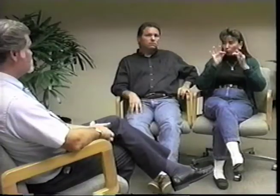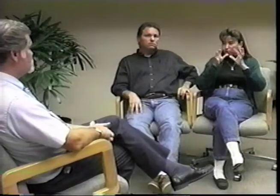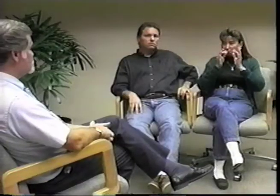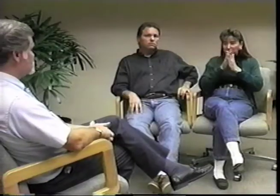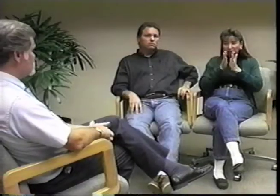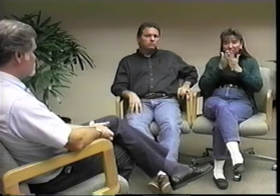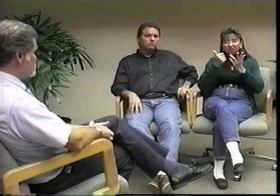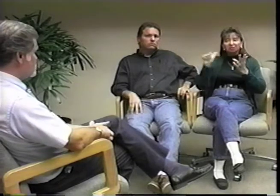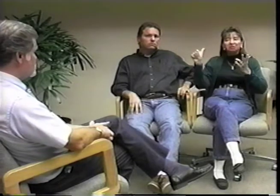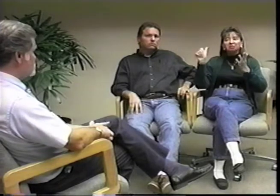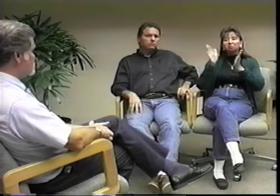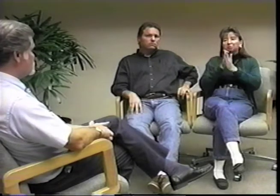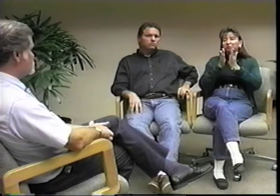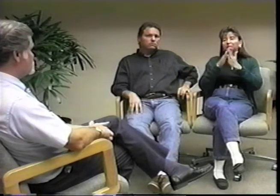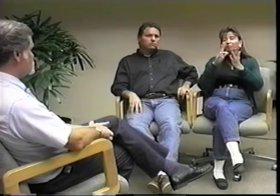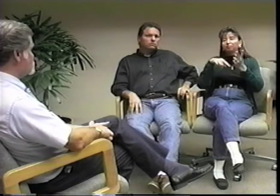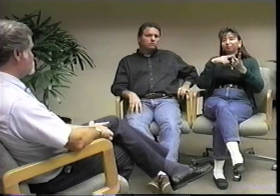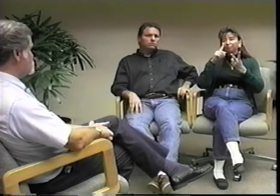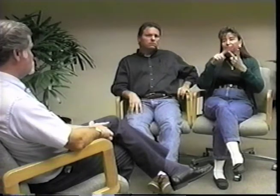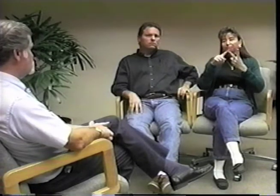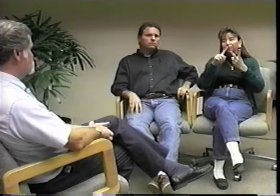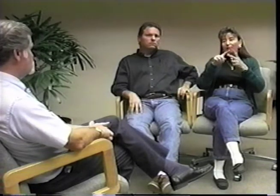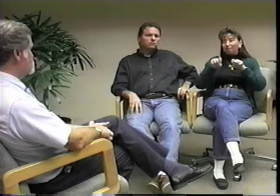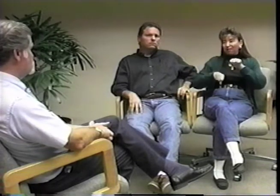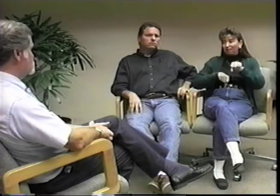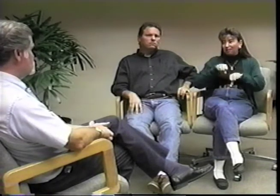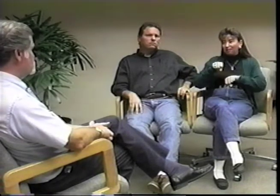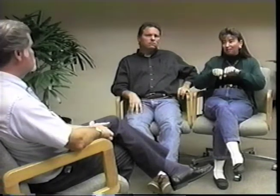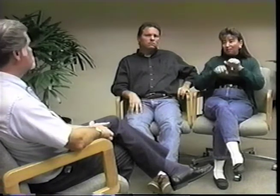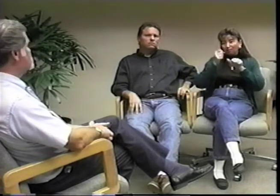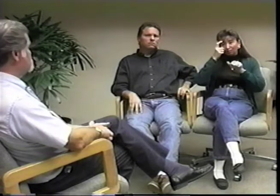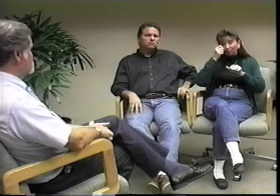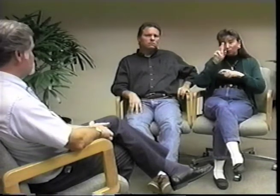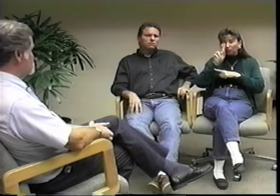I love to read anything! Any type of book.